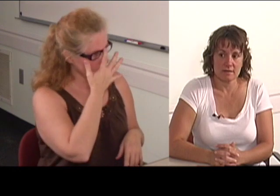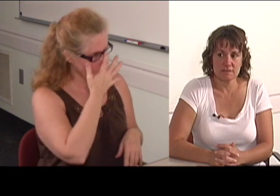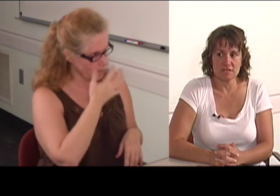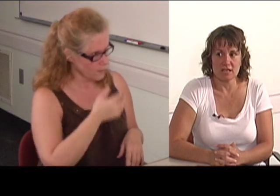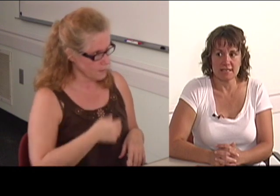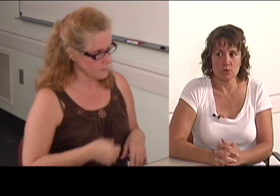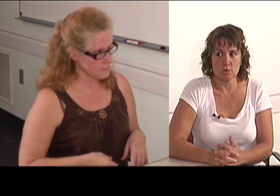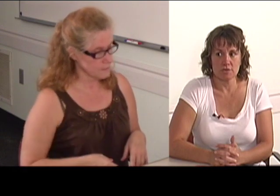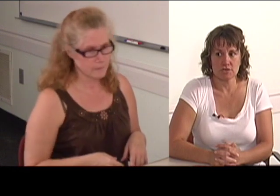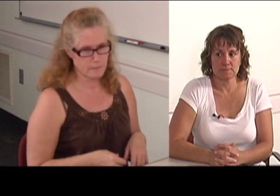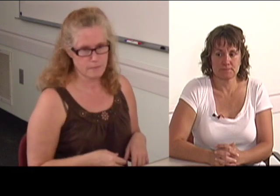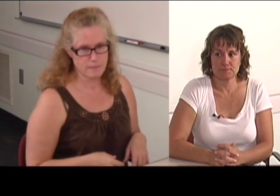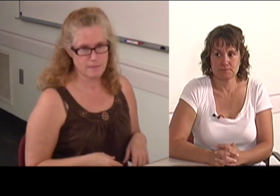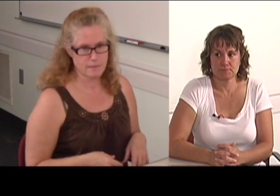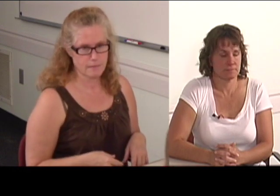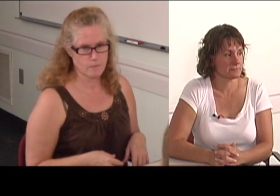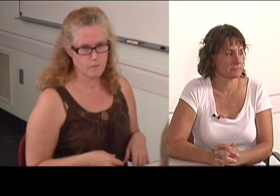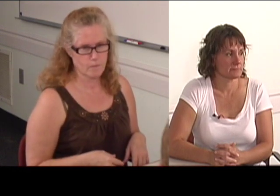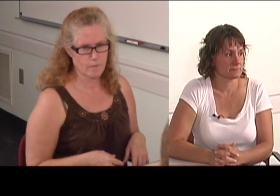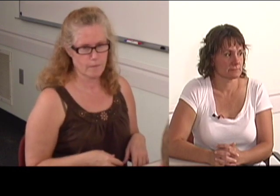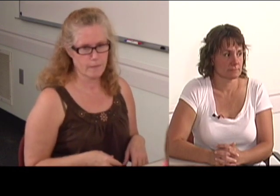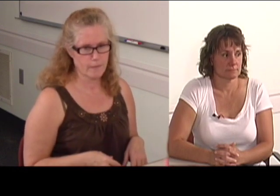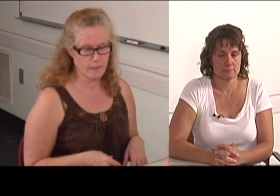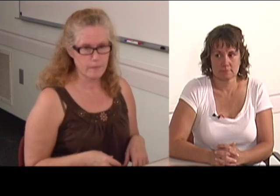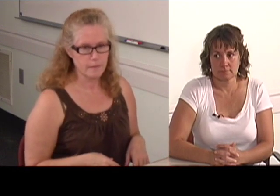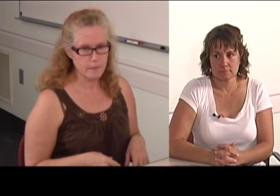Chellee George.